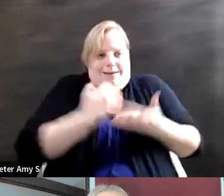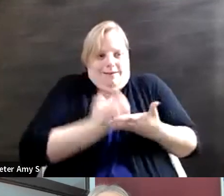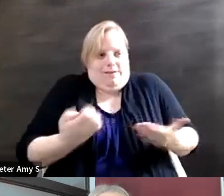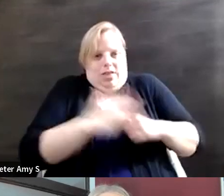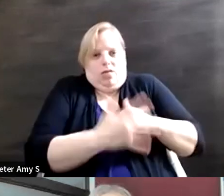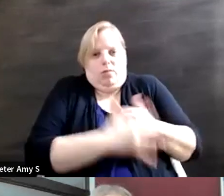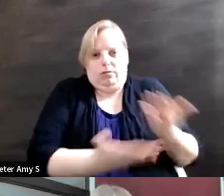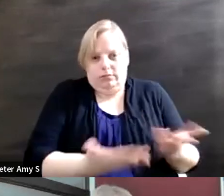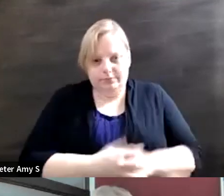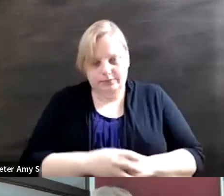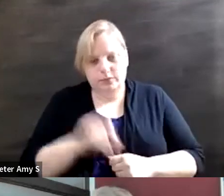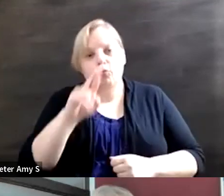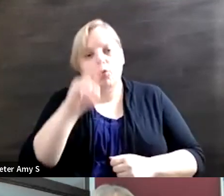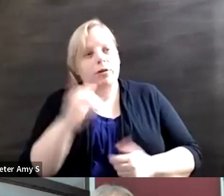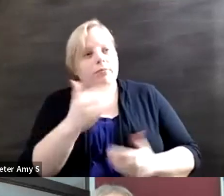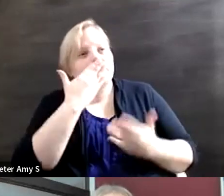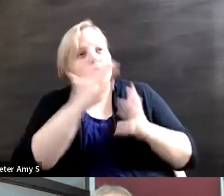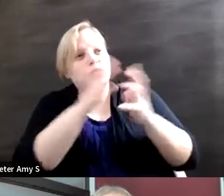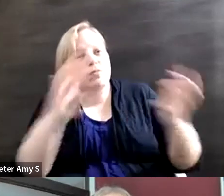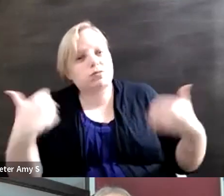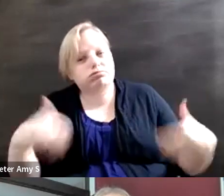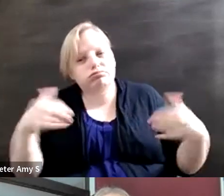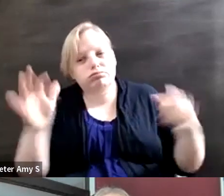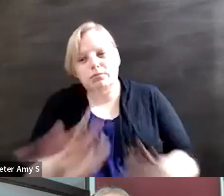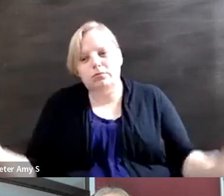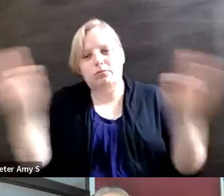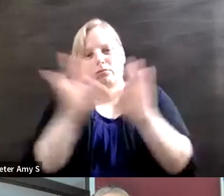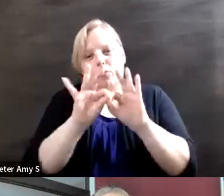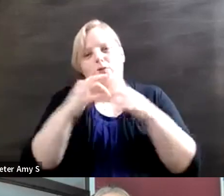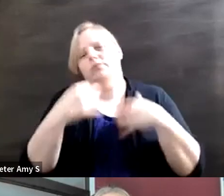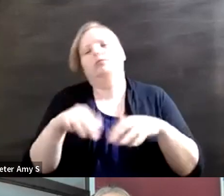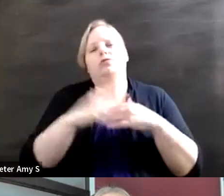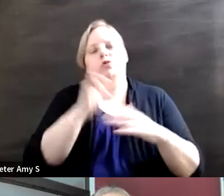Thank you so much that is such an important important thing to recognize. Now I'm going